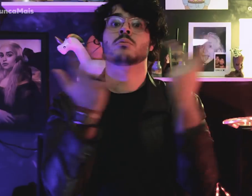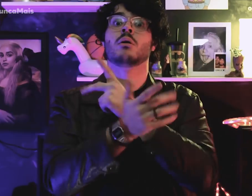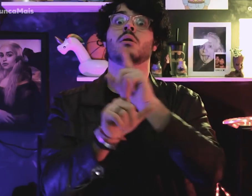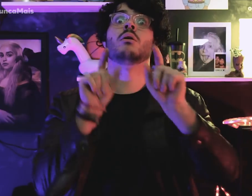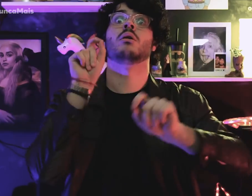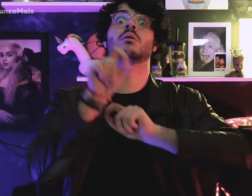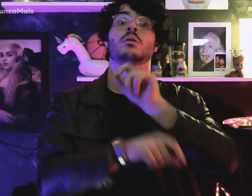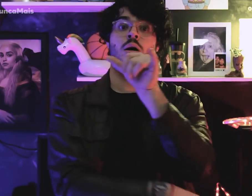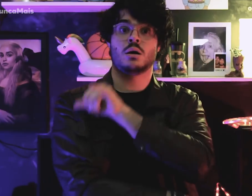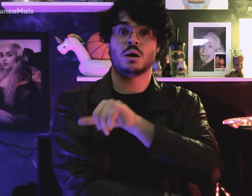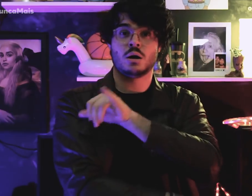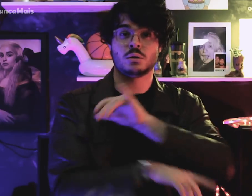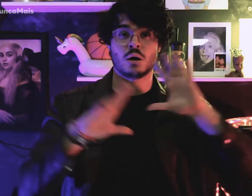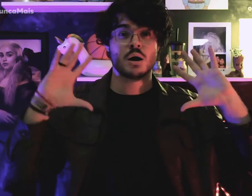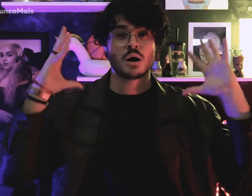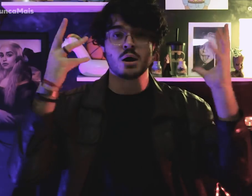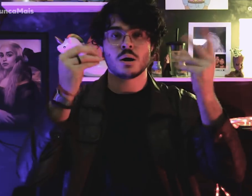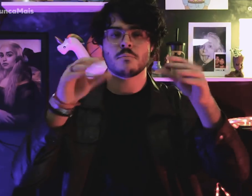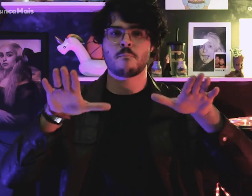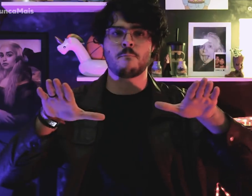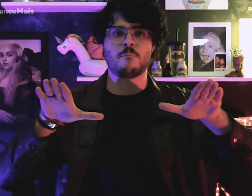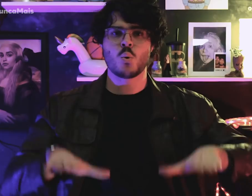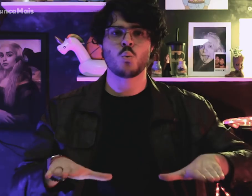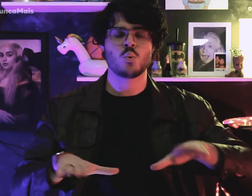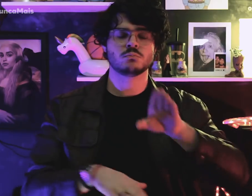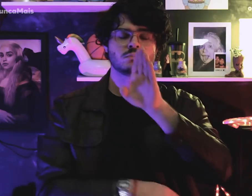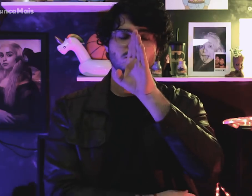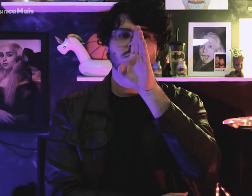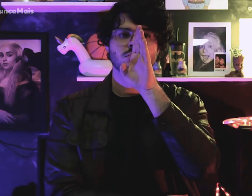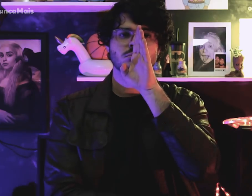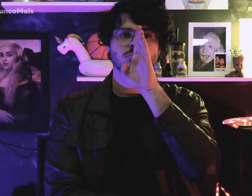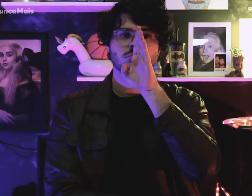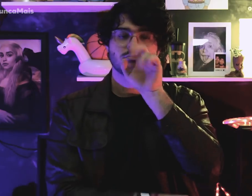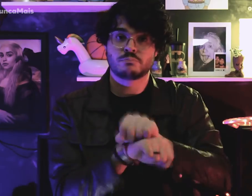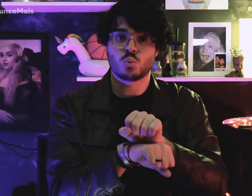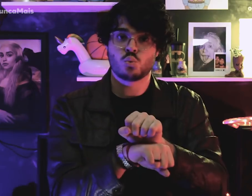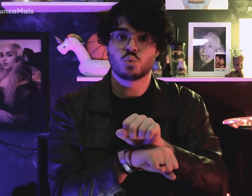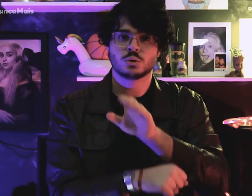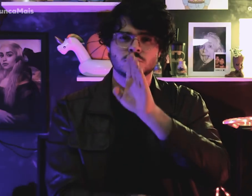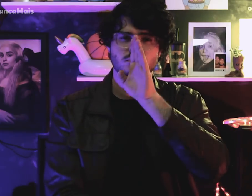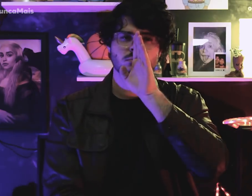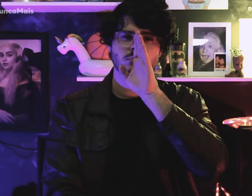making Rio de Janeiro stop.